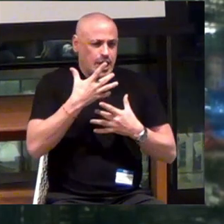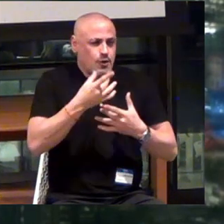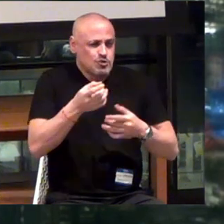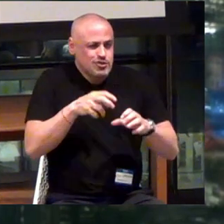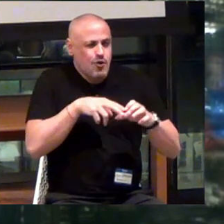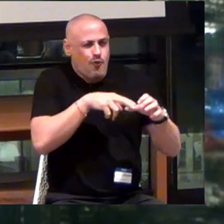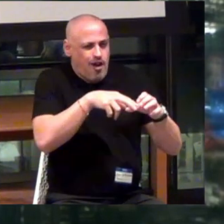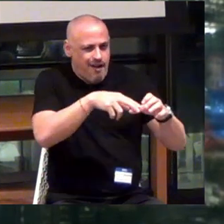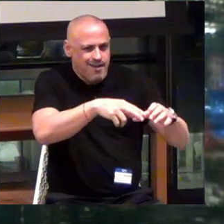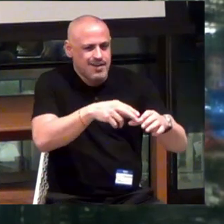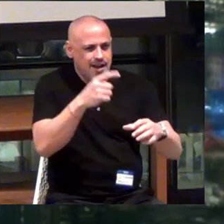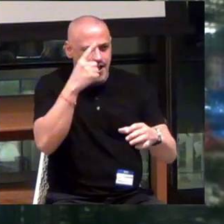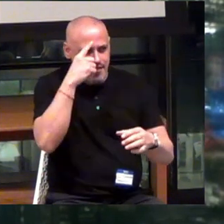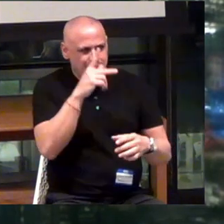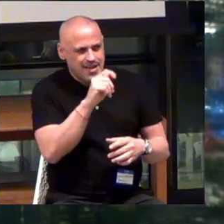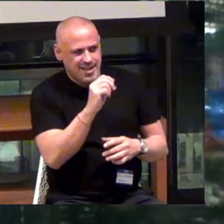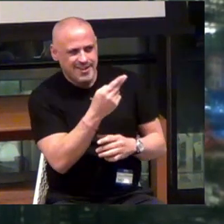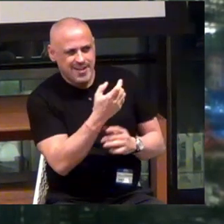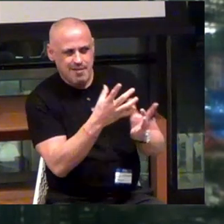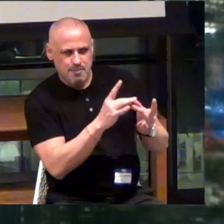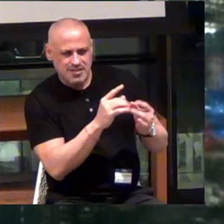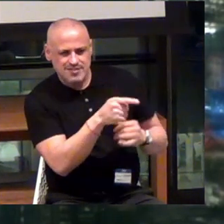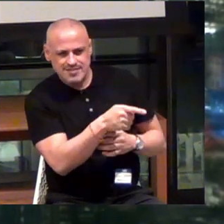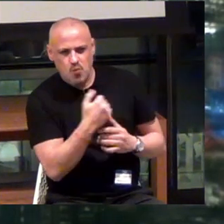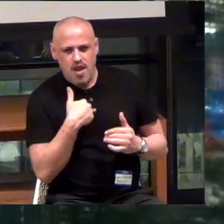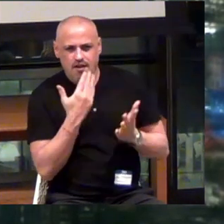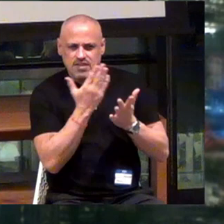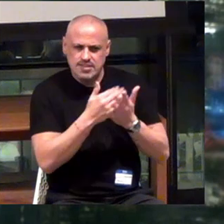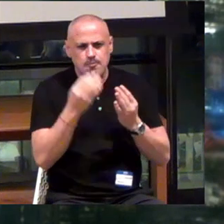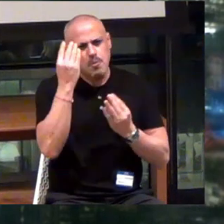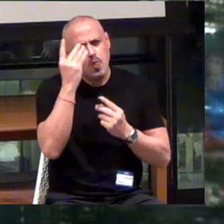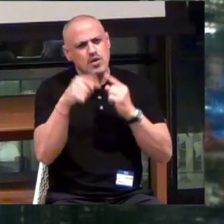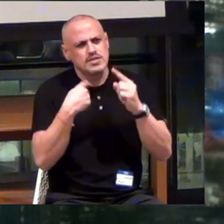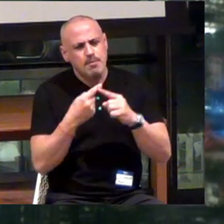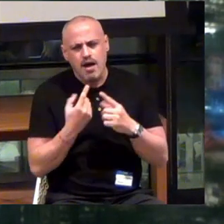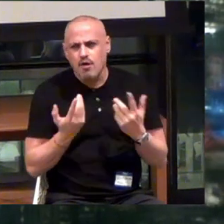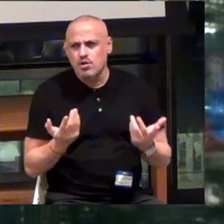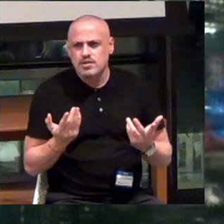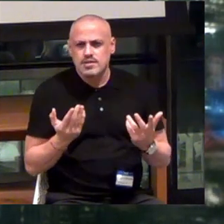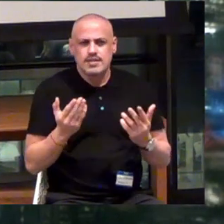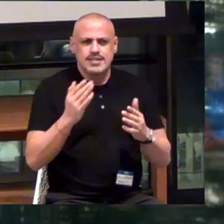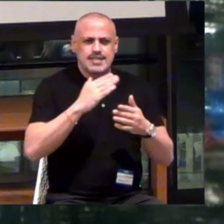I think, like Keith, we had some thoughts about scaling.